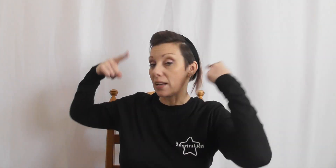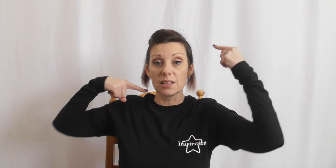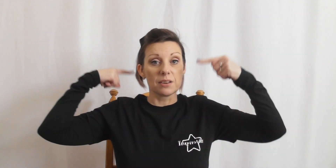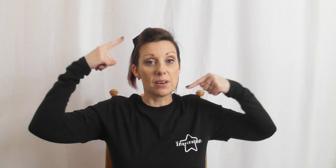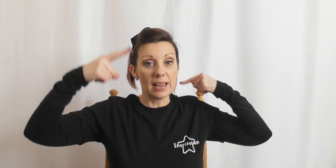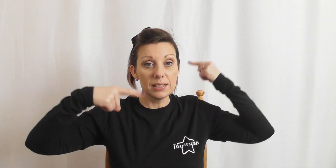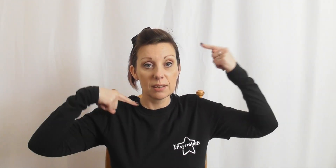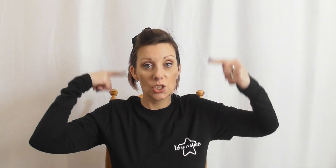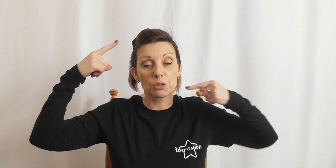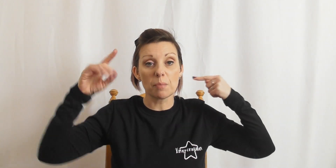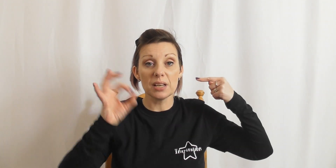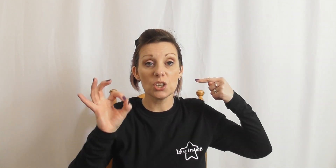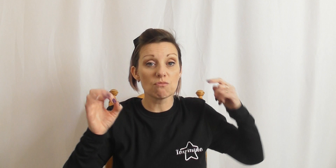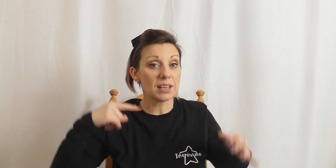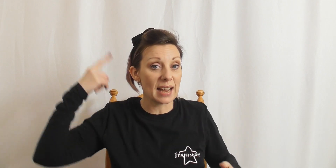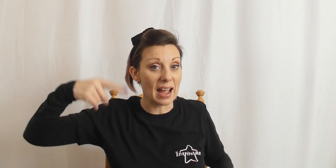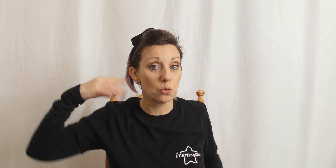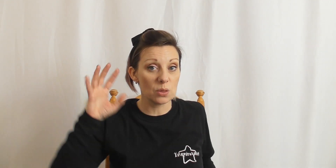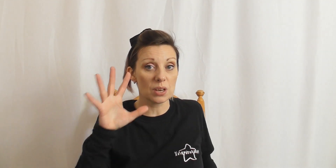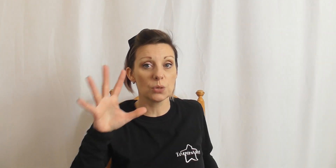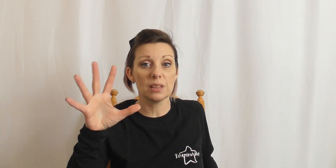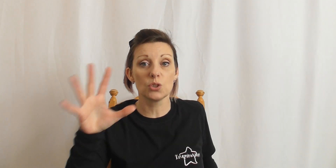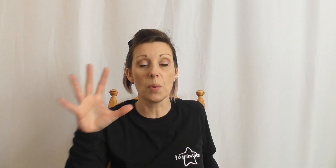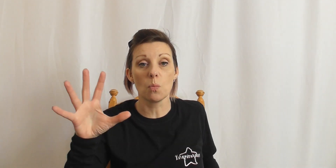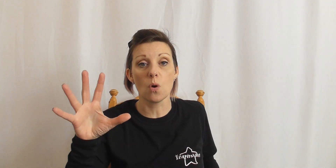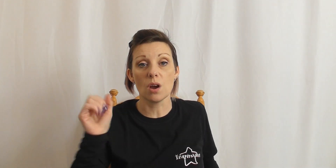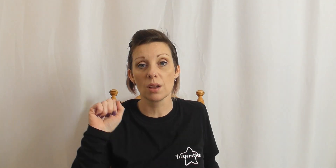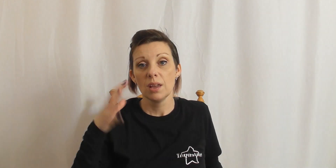side of our head, just a reminder your writing hand will be the one doing the dominant work